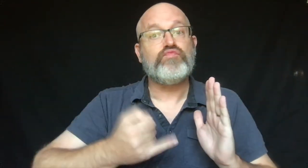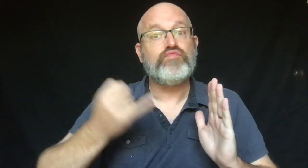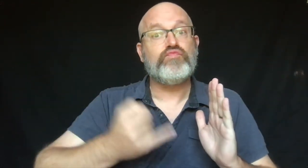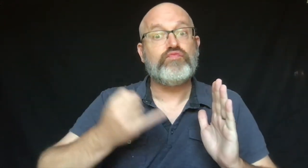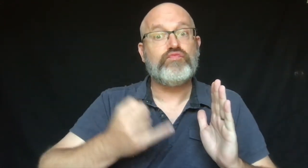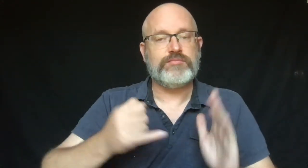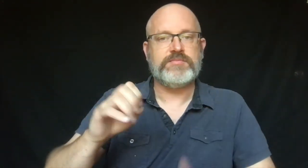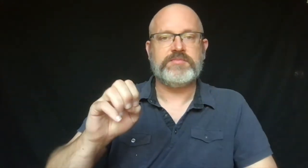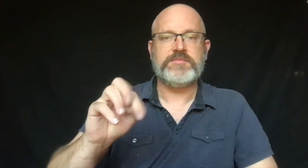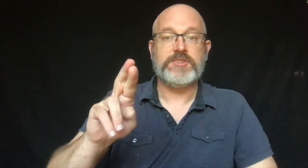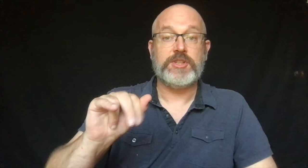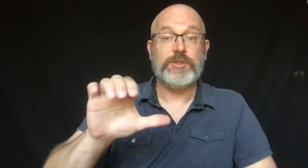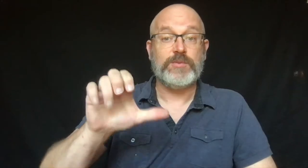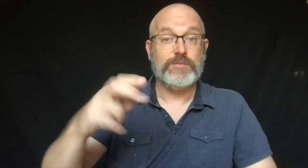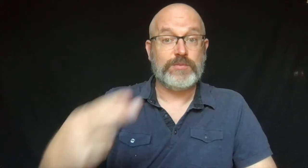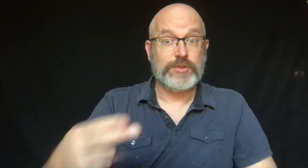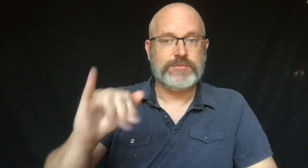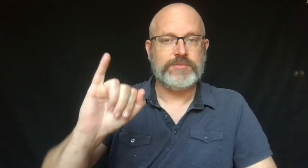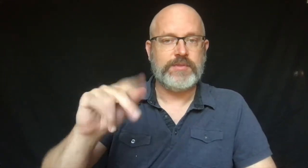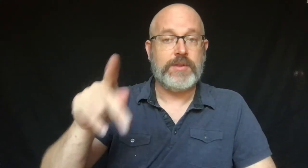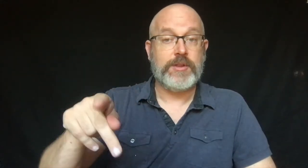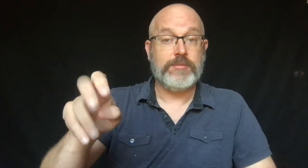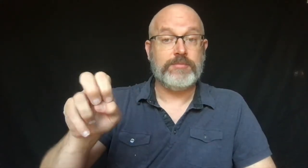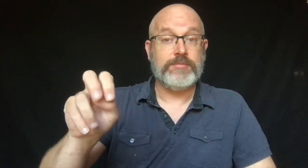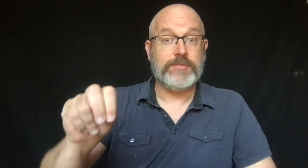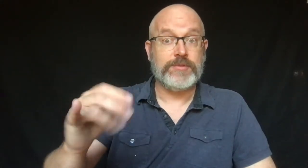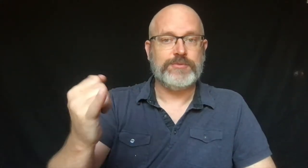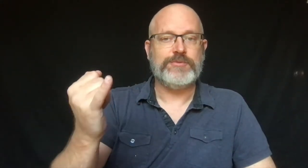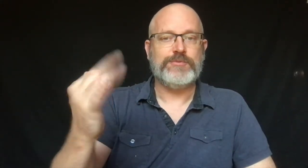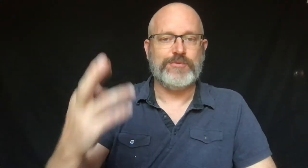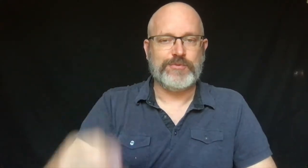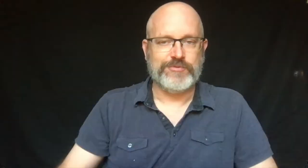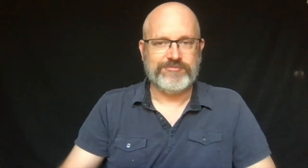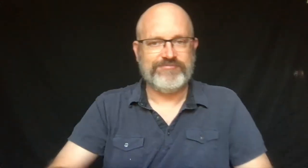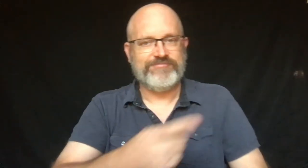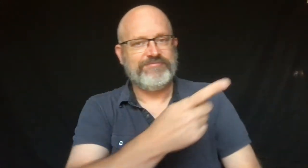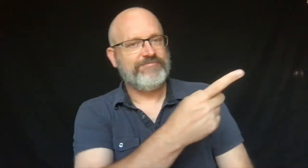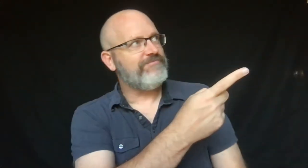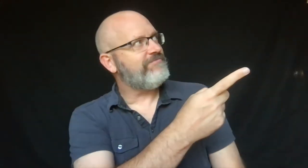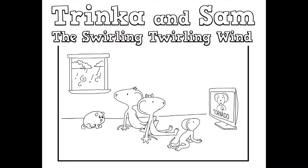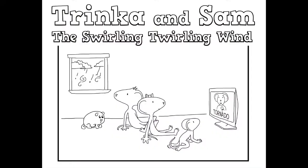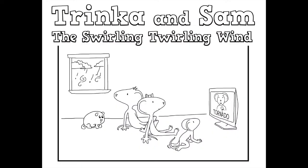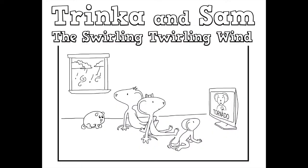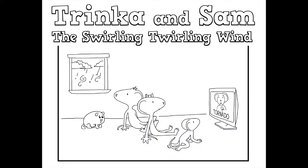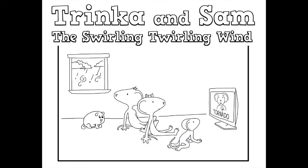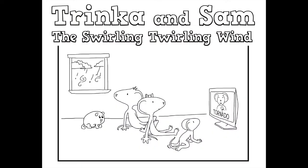It's illustrated by Erich Ippen, Jr.